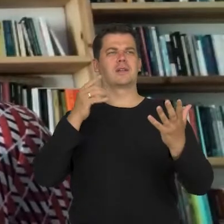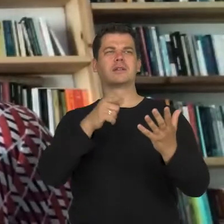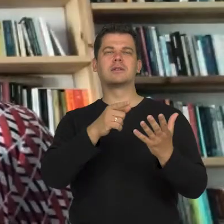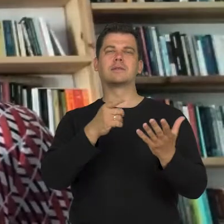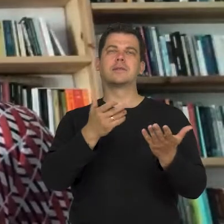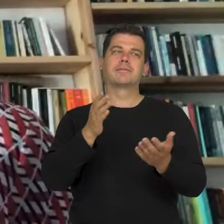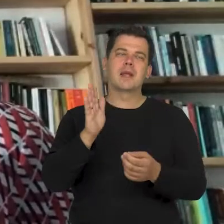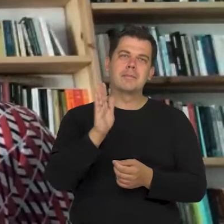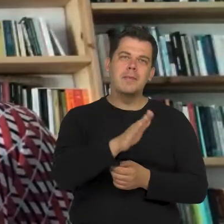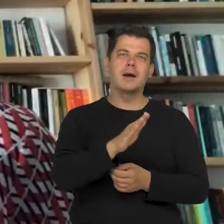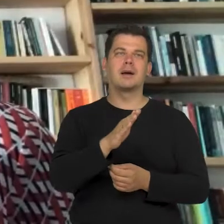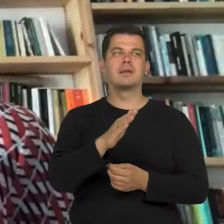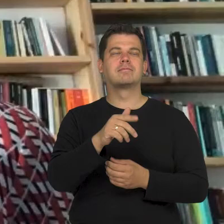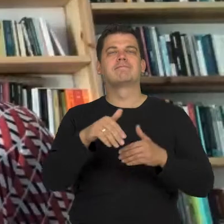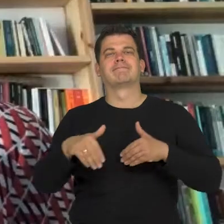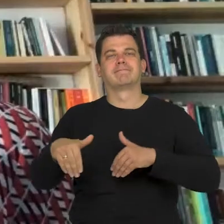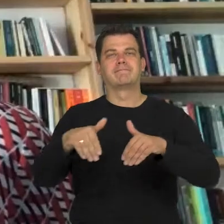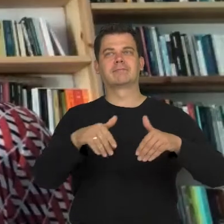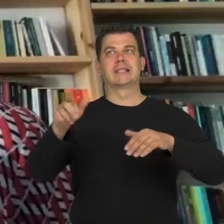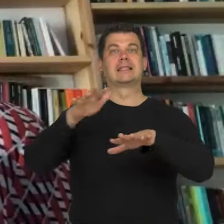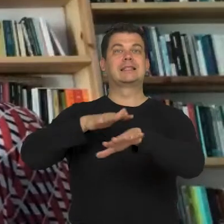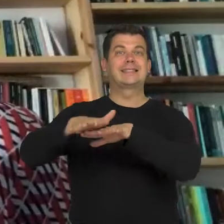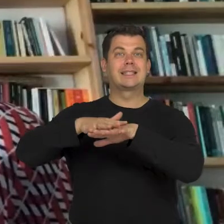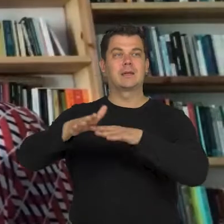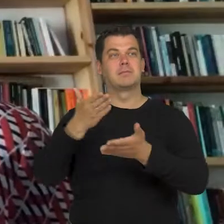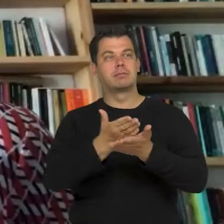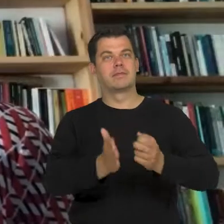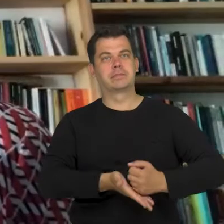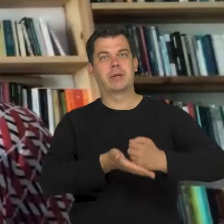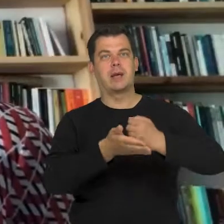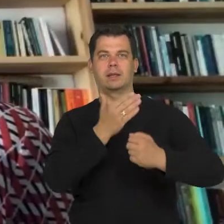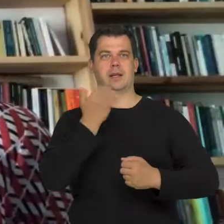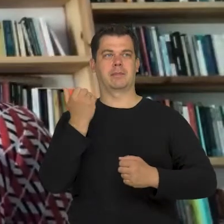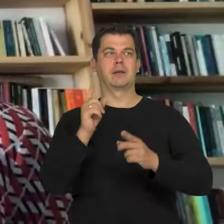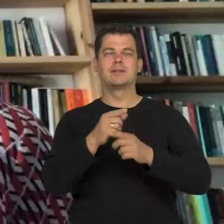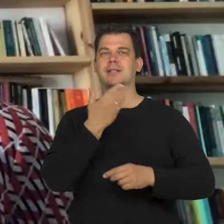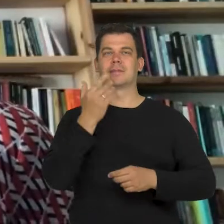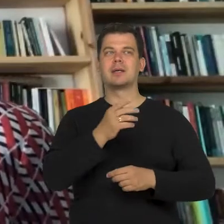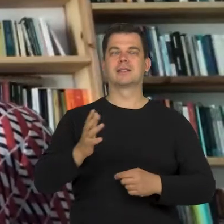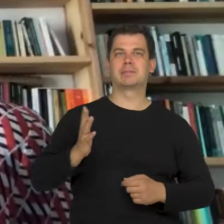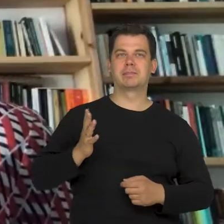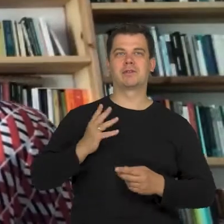which results from the powerlessness of the system lack of security etc.